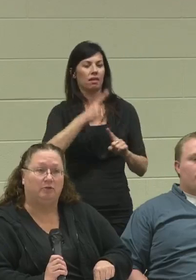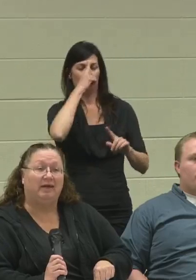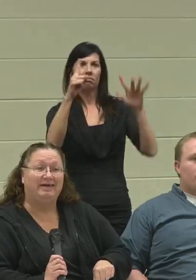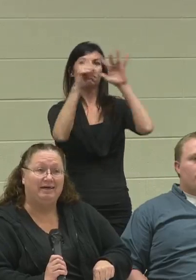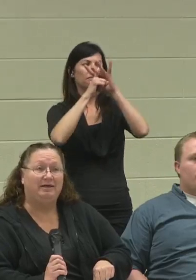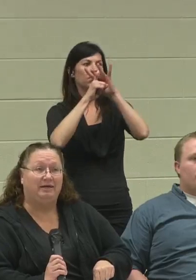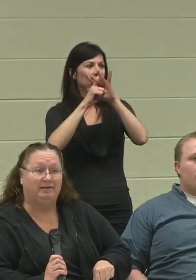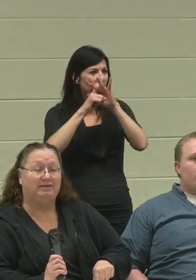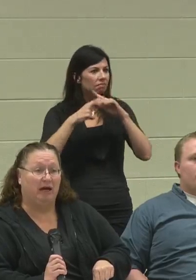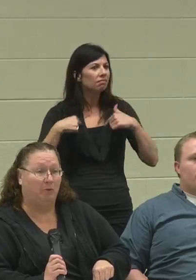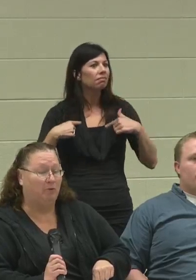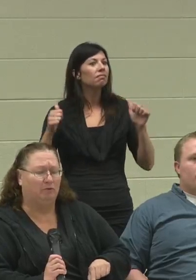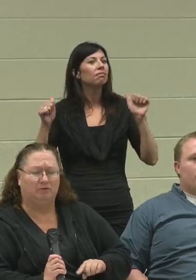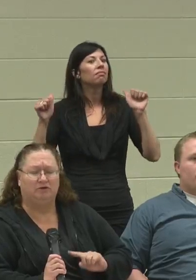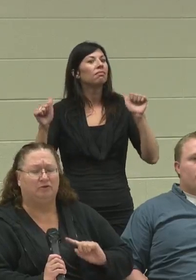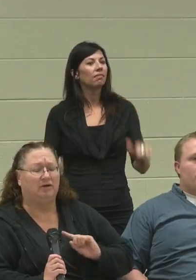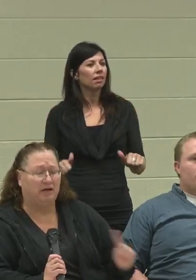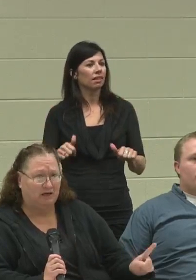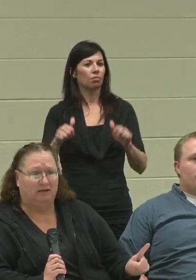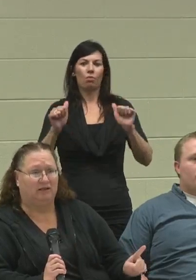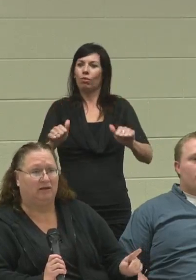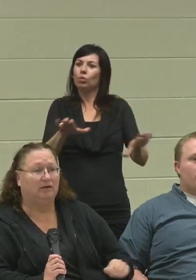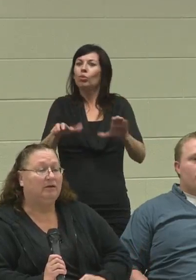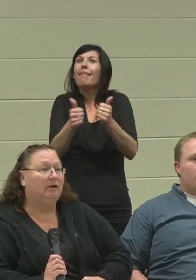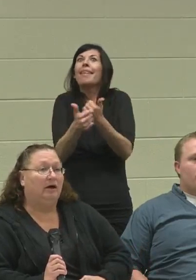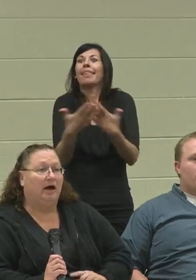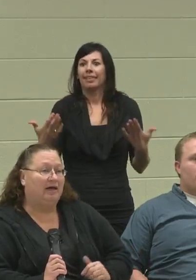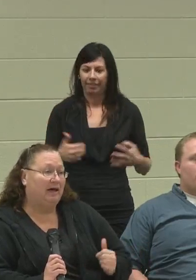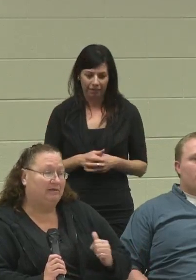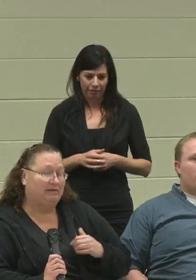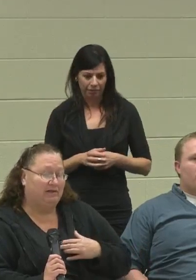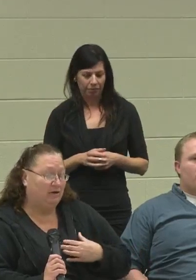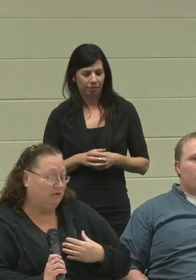that he is capable to do anything. I can't tell you